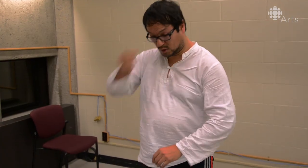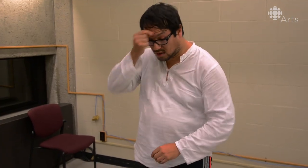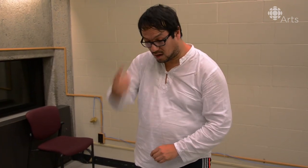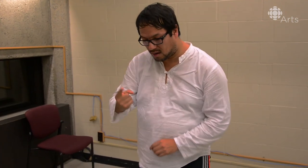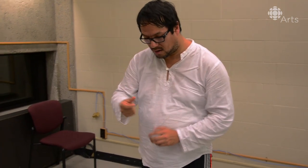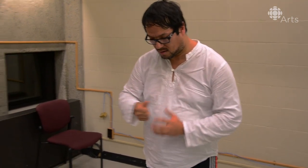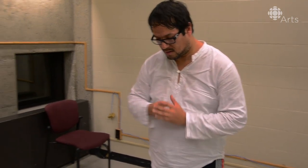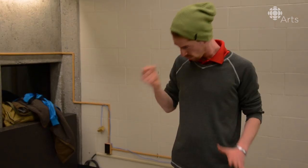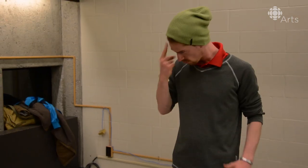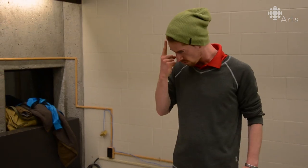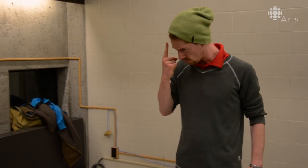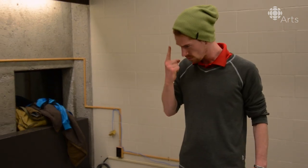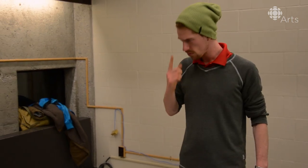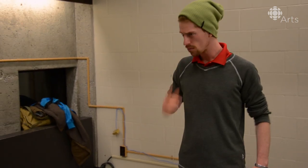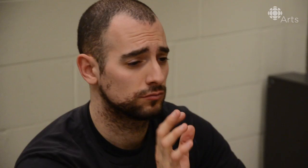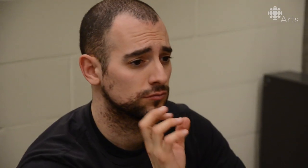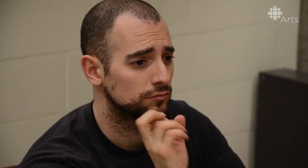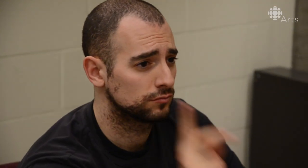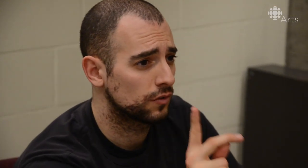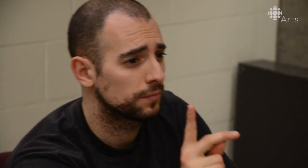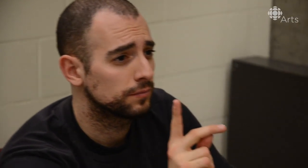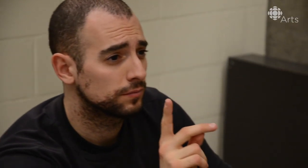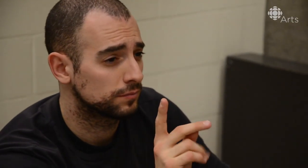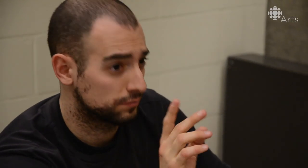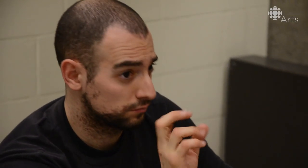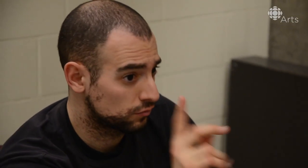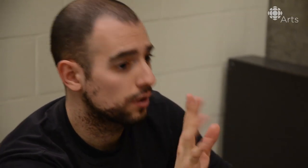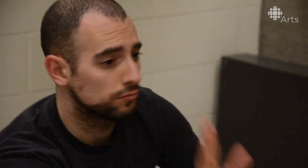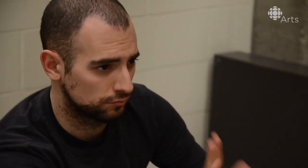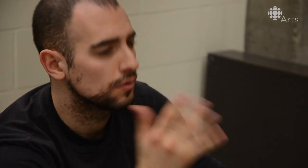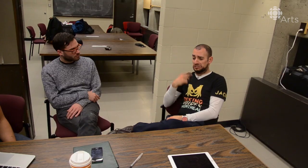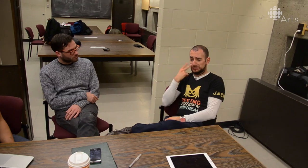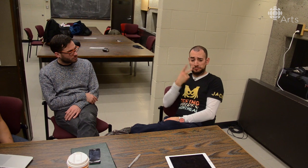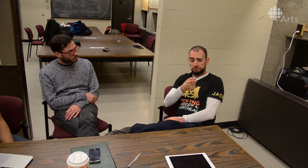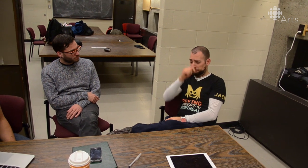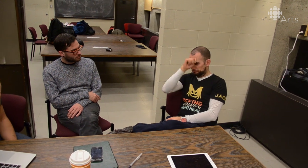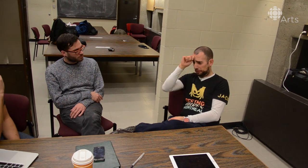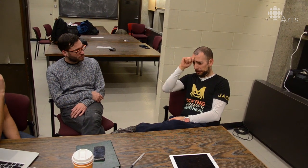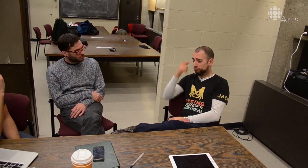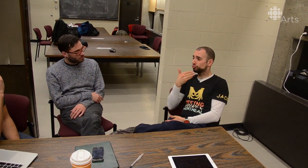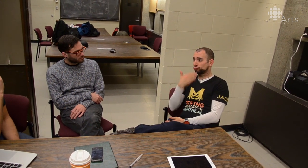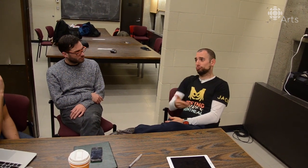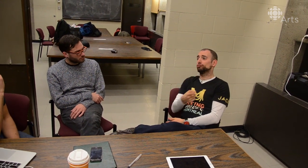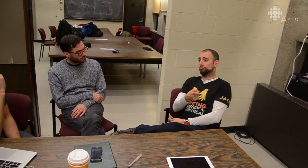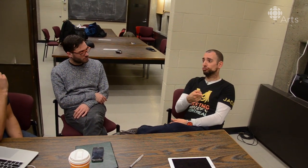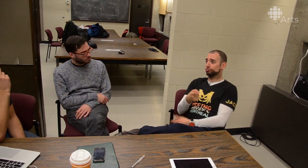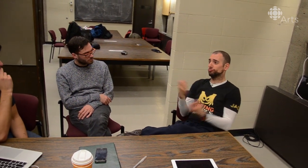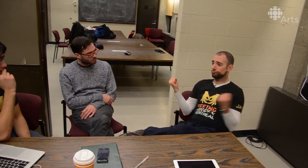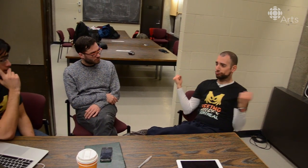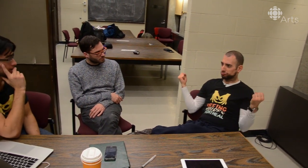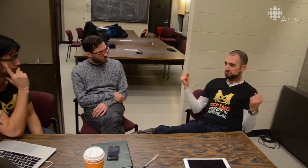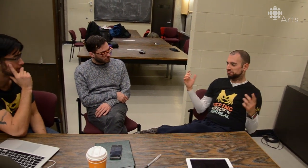You understand? [Jack] Okay, that's good. I see him as a very good Triton!